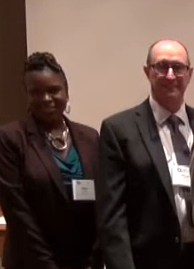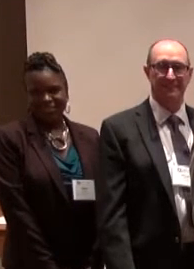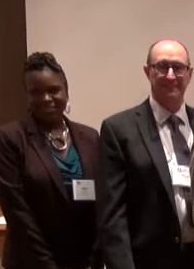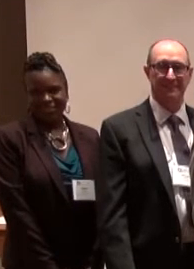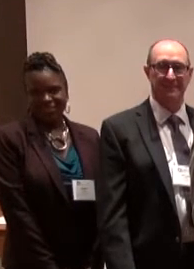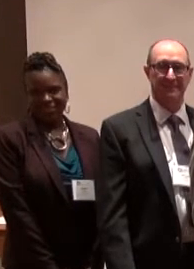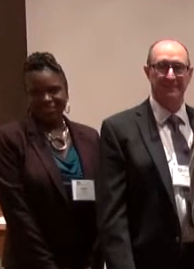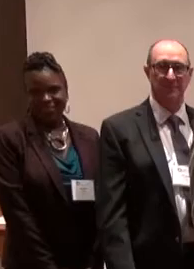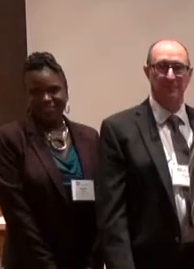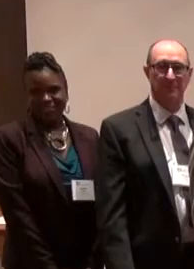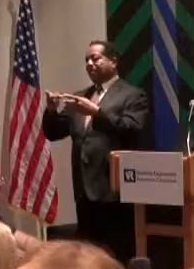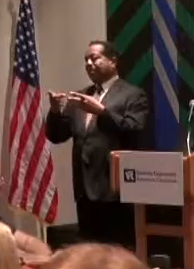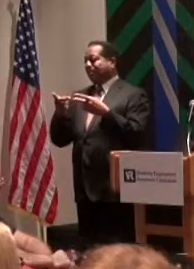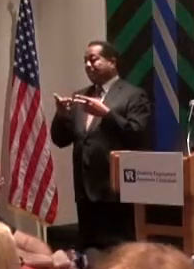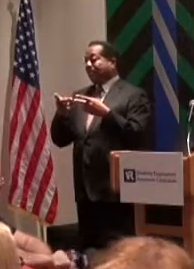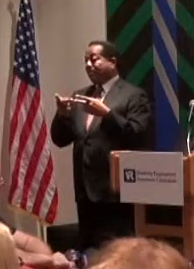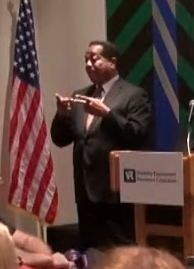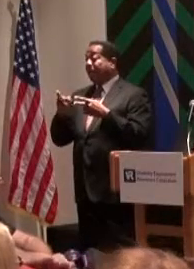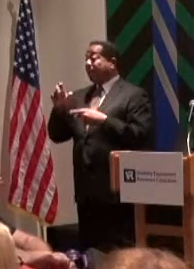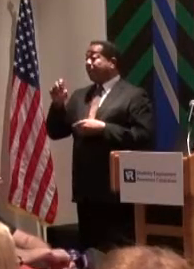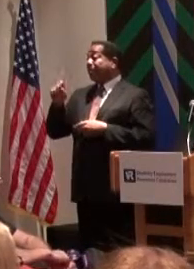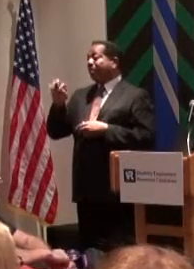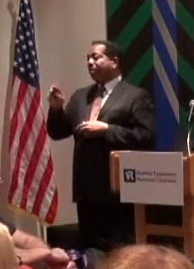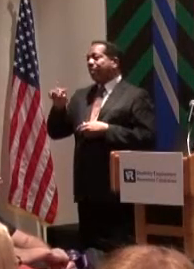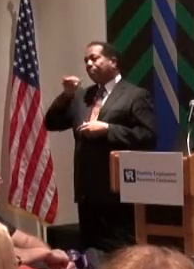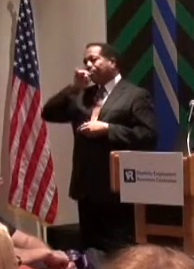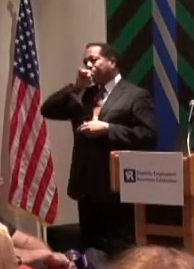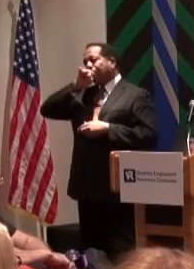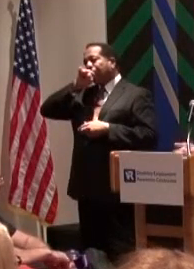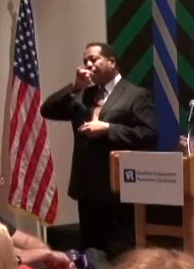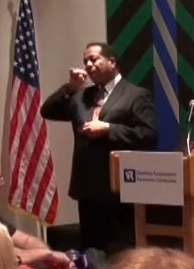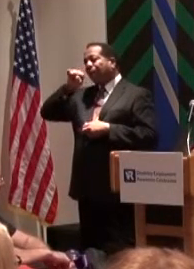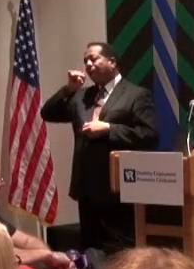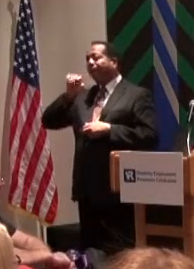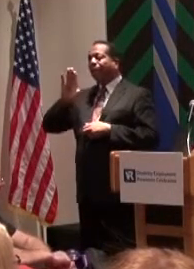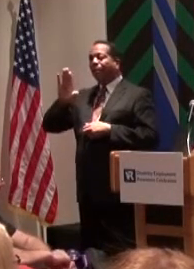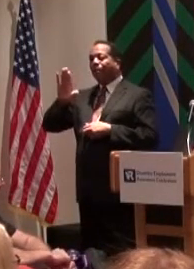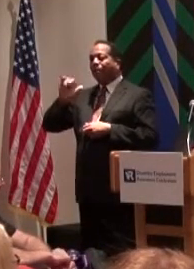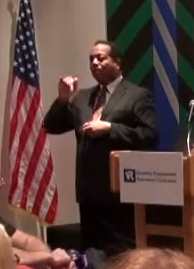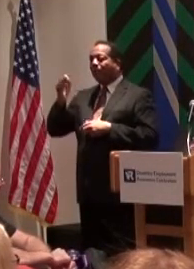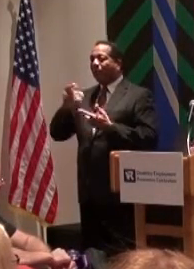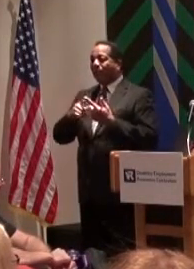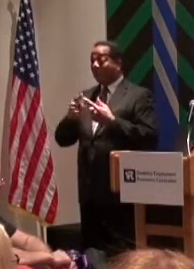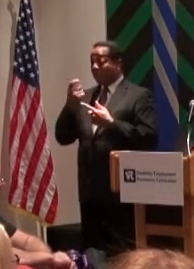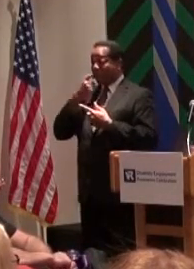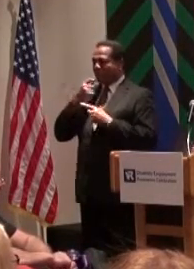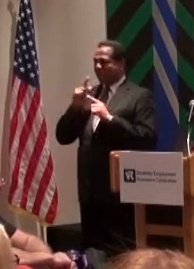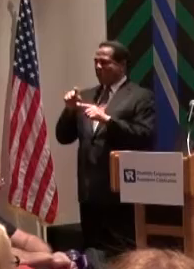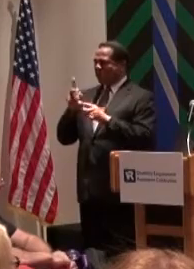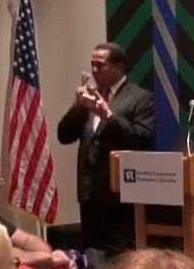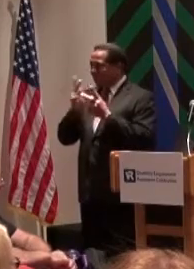in their tasks. And Sarah loves her job. I went out recently and visited with them on site